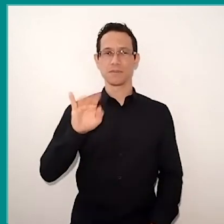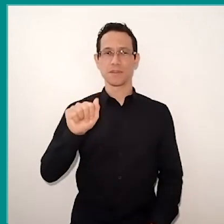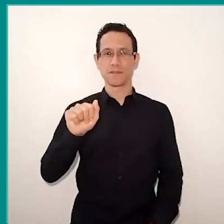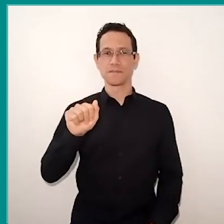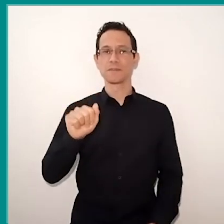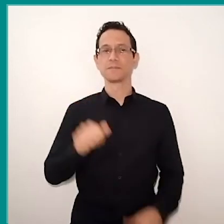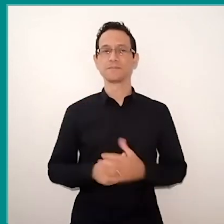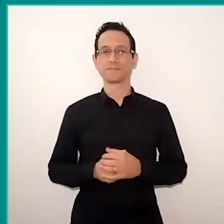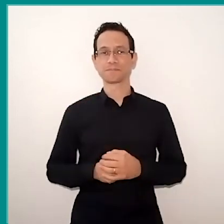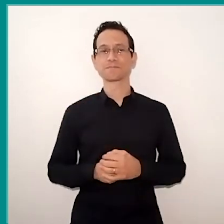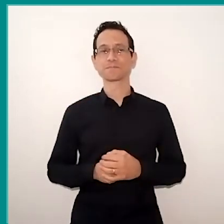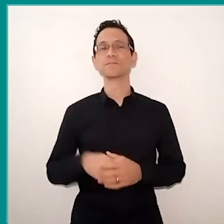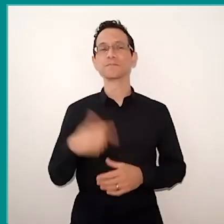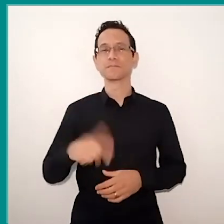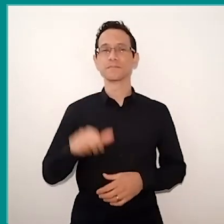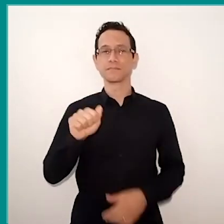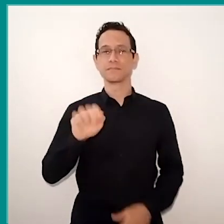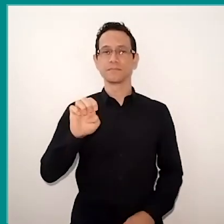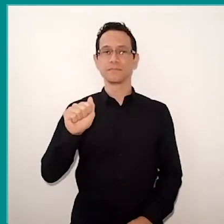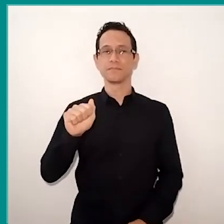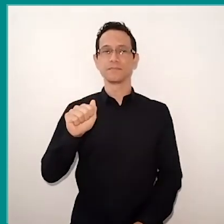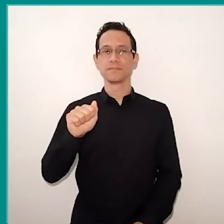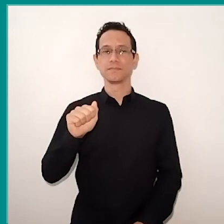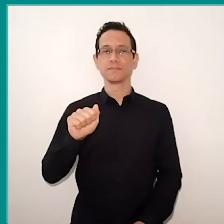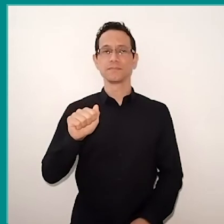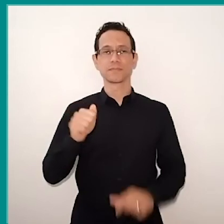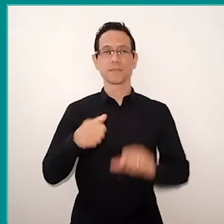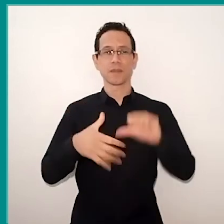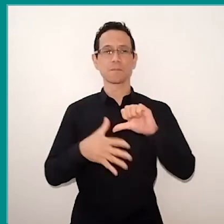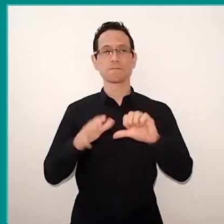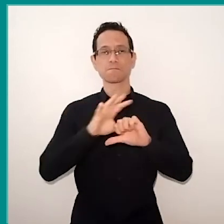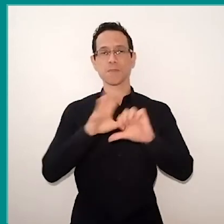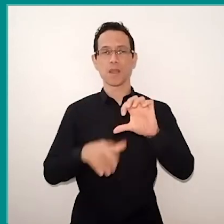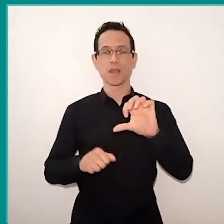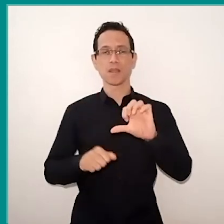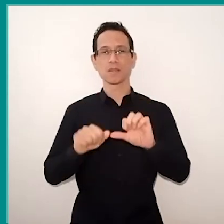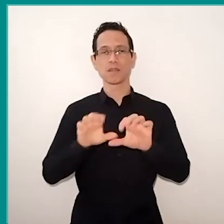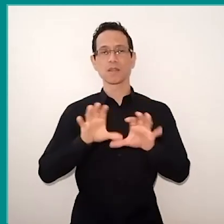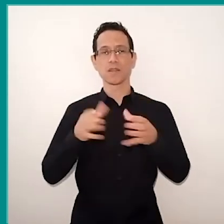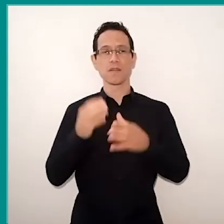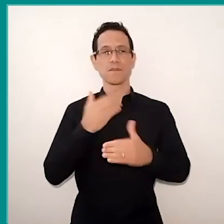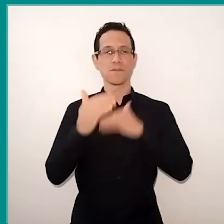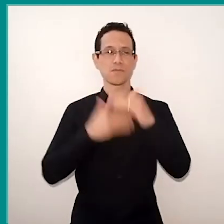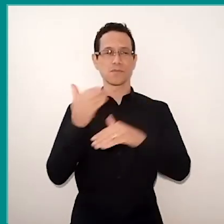and from the AEA, American Evaluation Association, and was the founder of the RBMA,